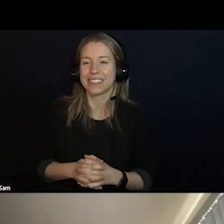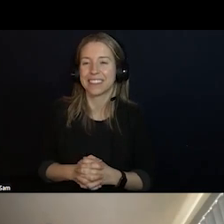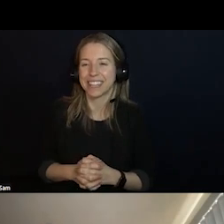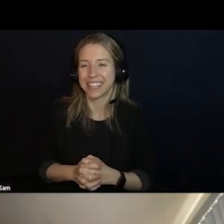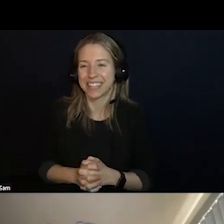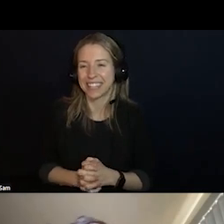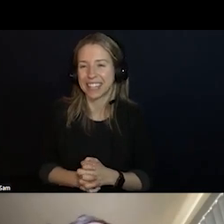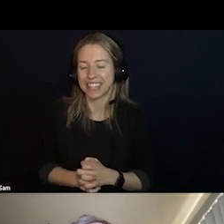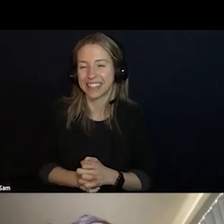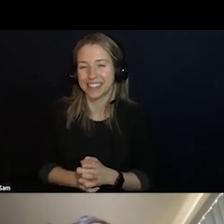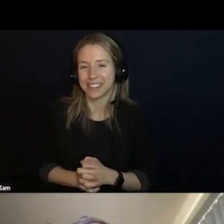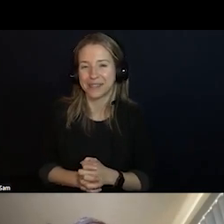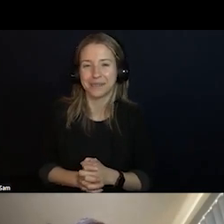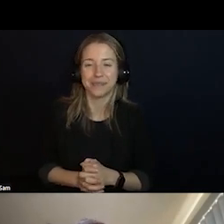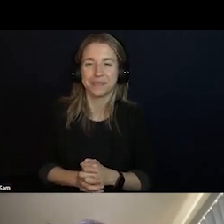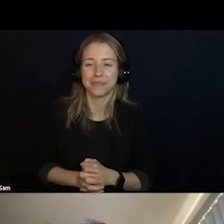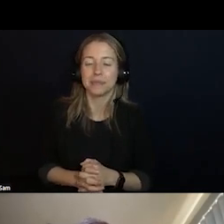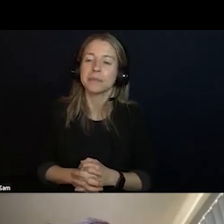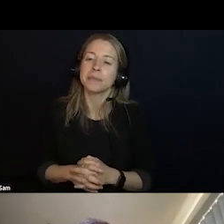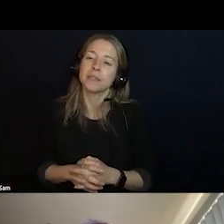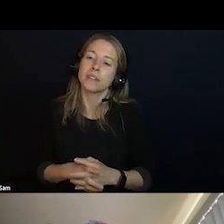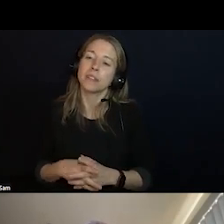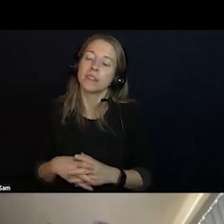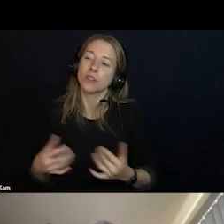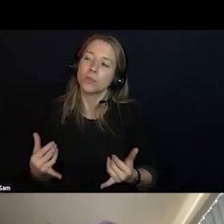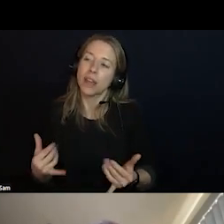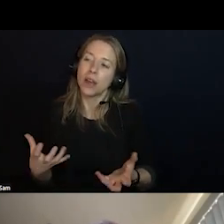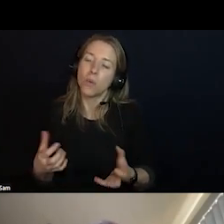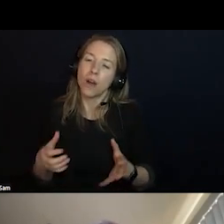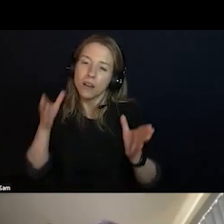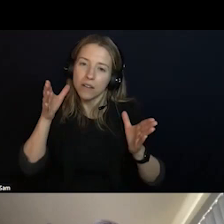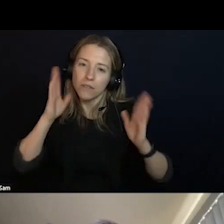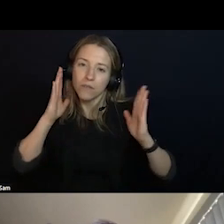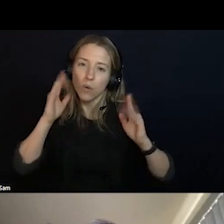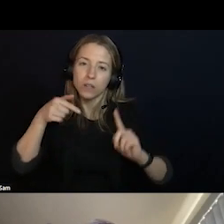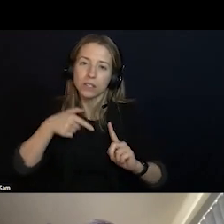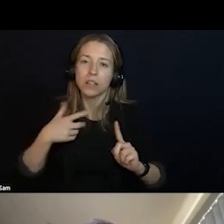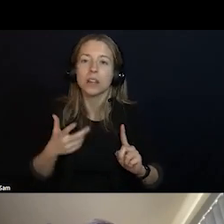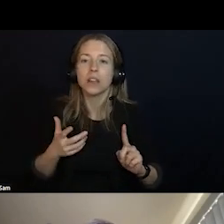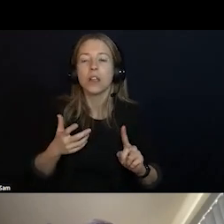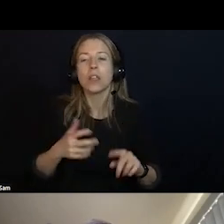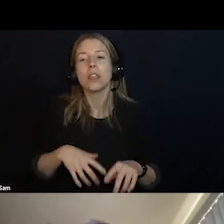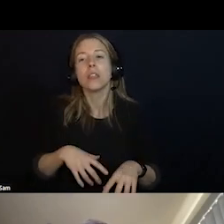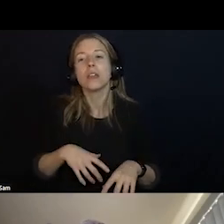I WANTED TO TALK ABOUT THE WORK OF INTEGRATING LIVED EXPERIENCE